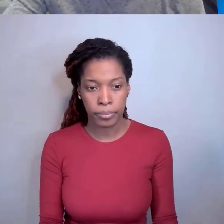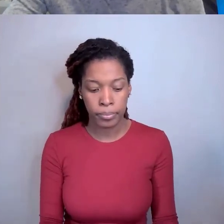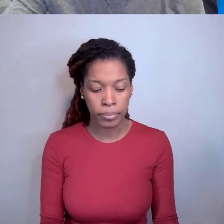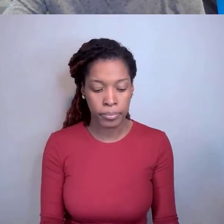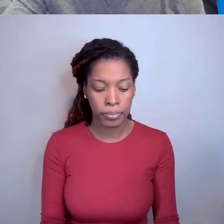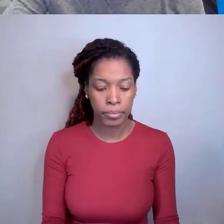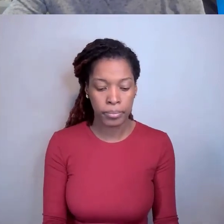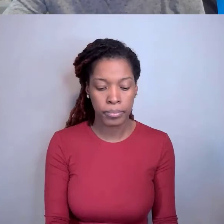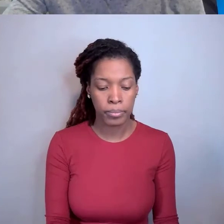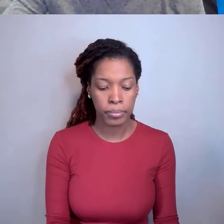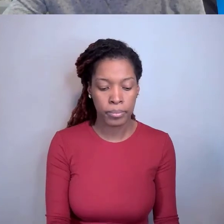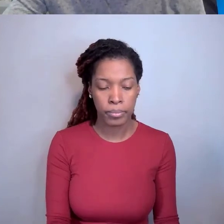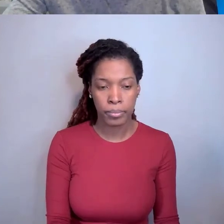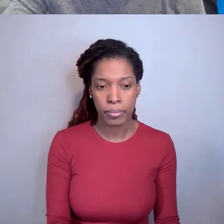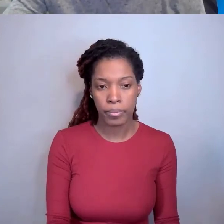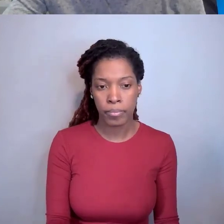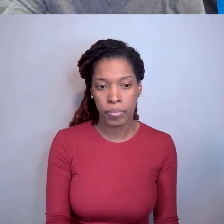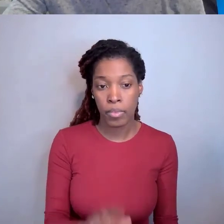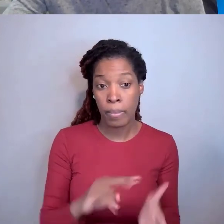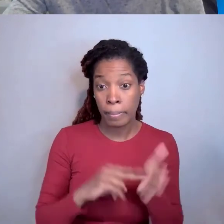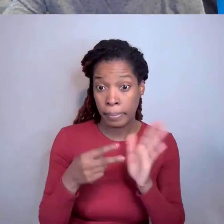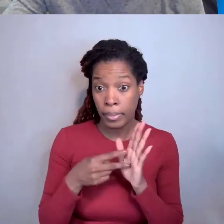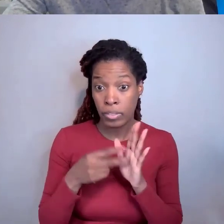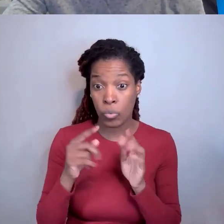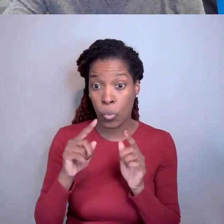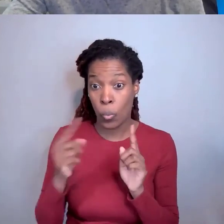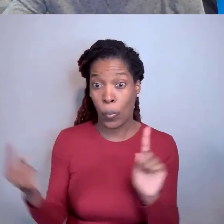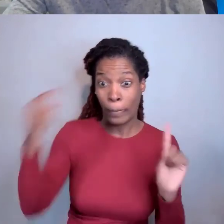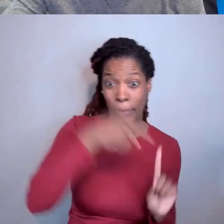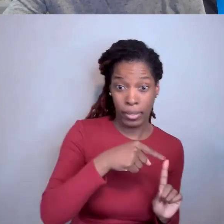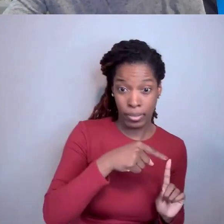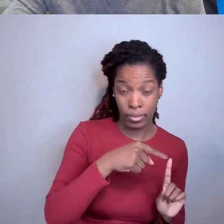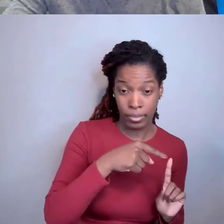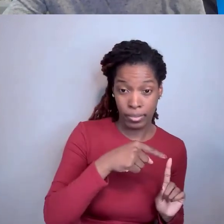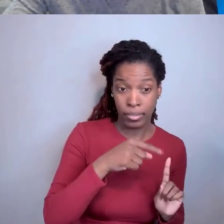to what's the agreement under which that work is being done.